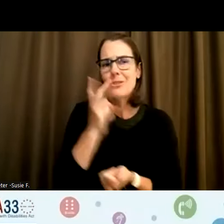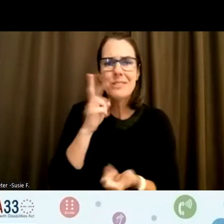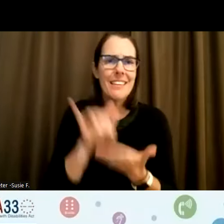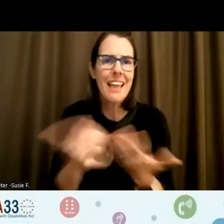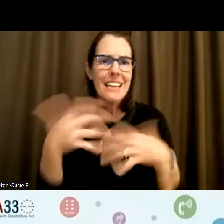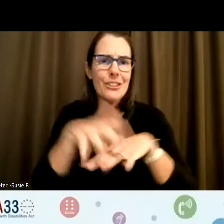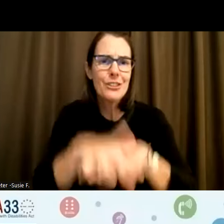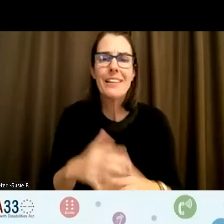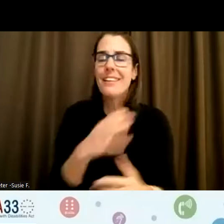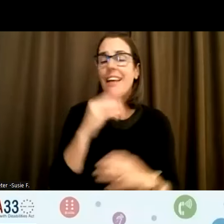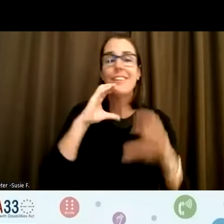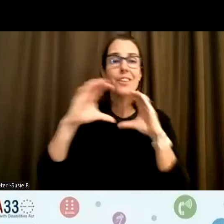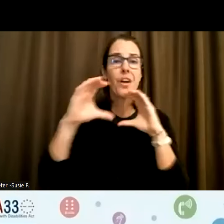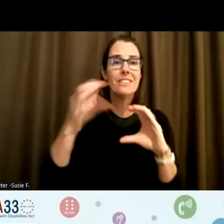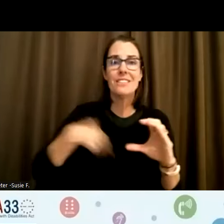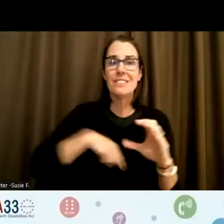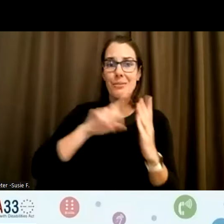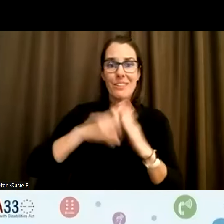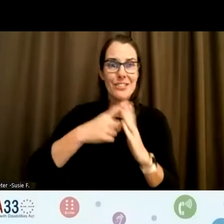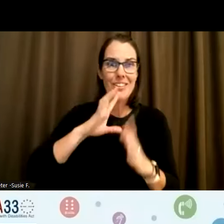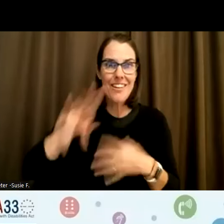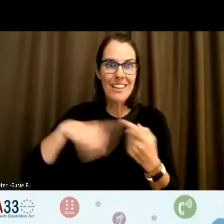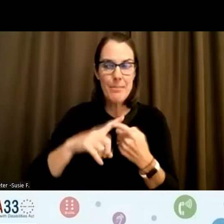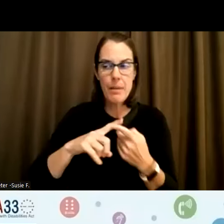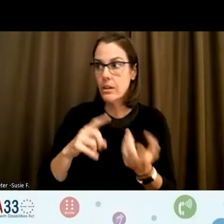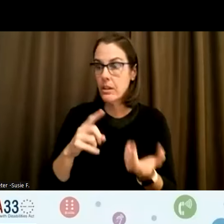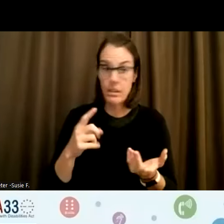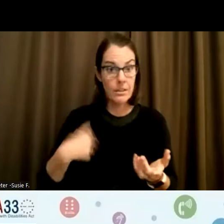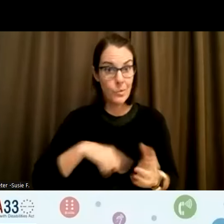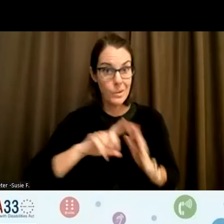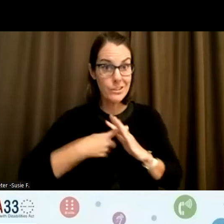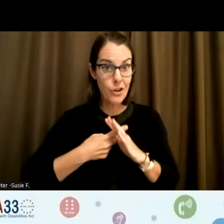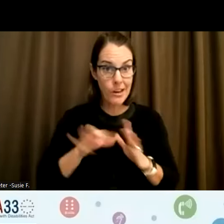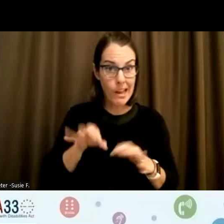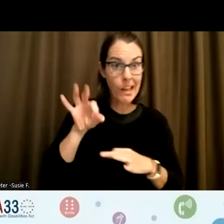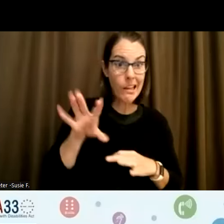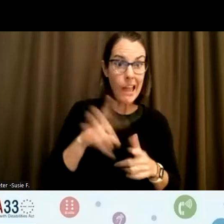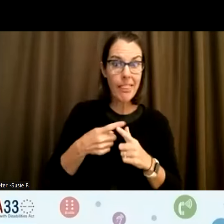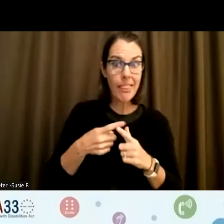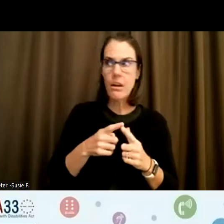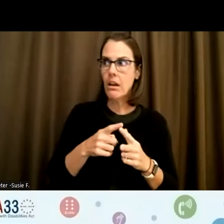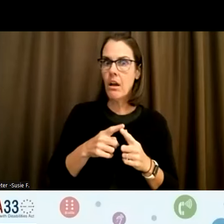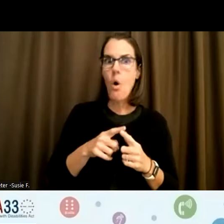conversations like we start talking about and that's how can change can happen, right. As other people are like, oh, wait for me too. Oh, me too.